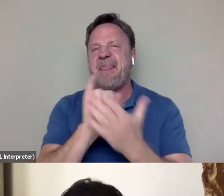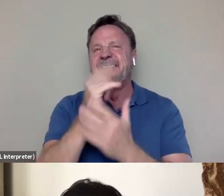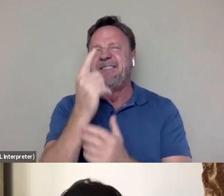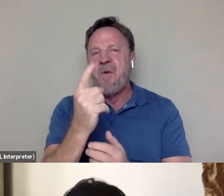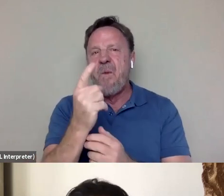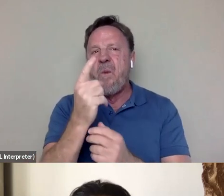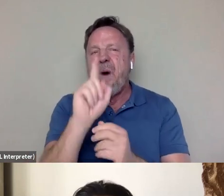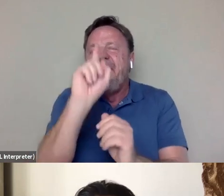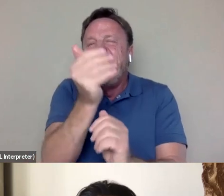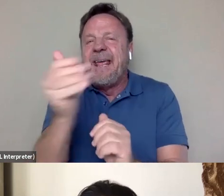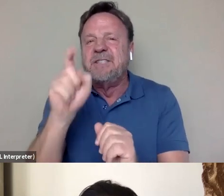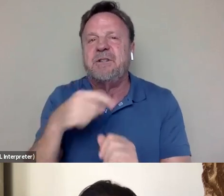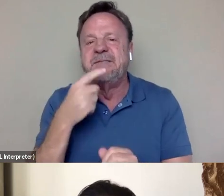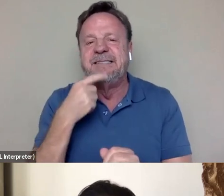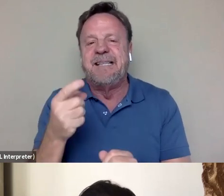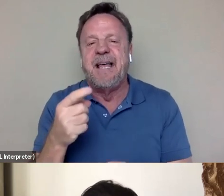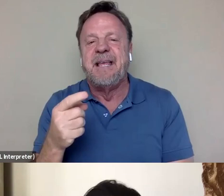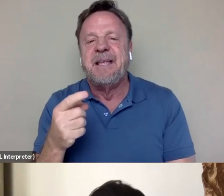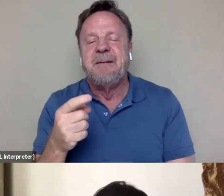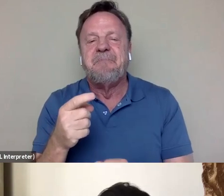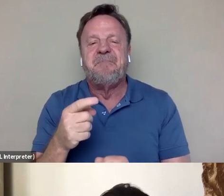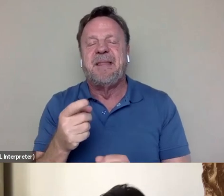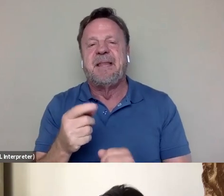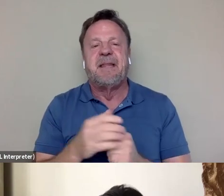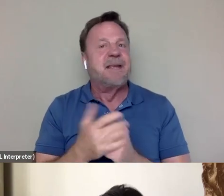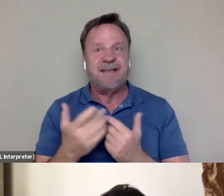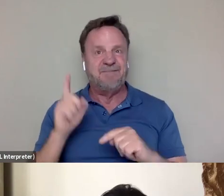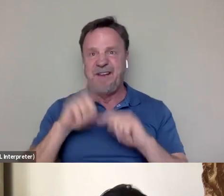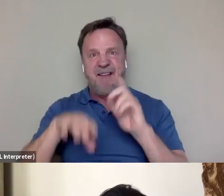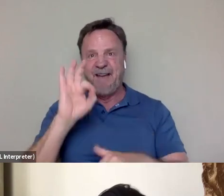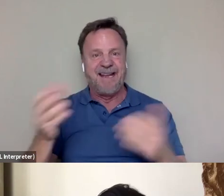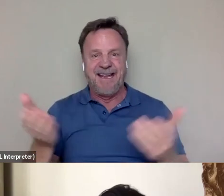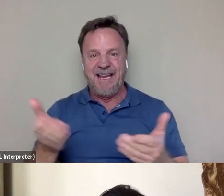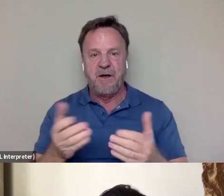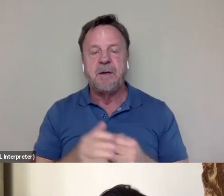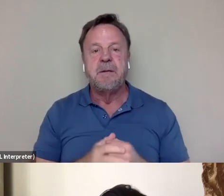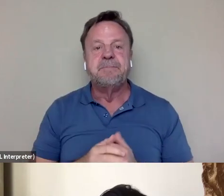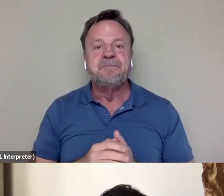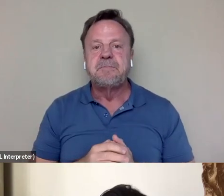Yeah, I mean you can't find it here. Well, no, it's not, I don't think there is any,